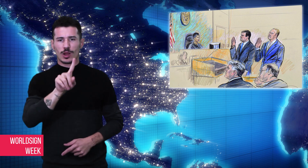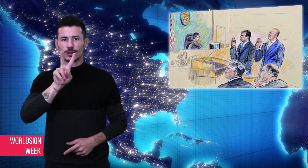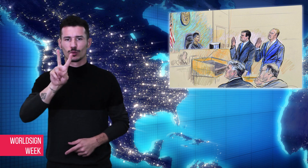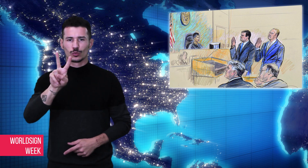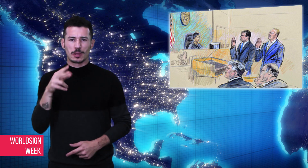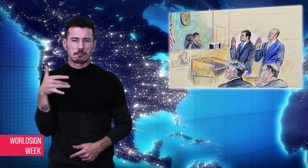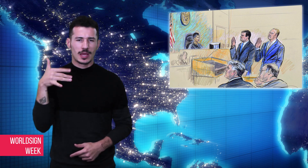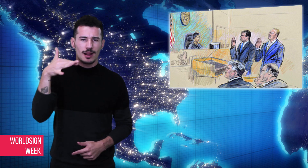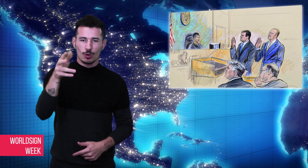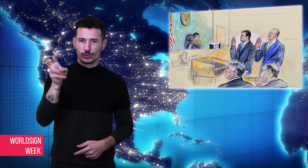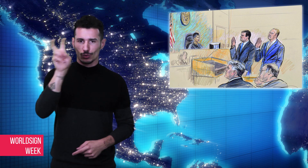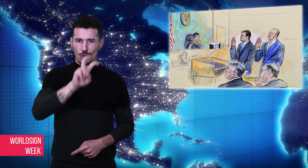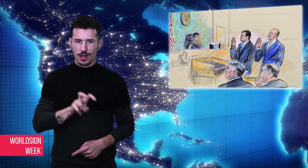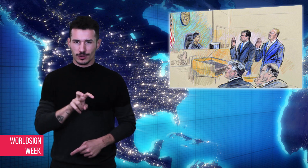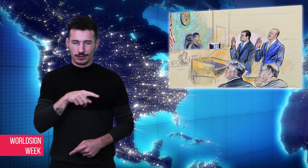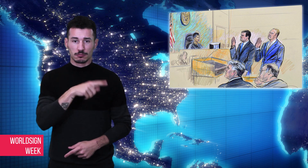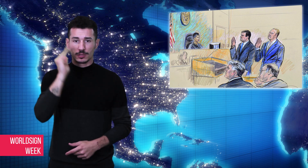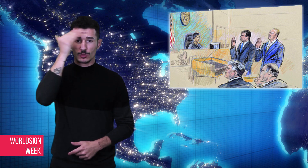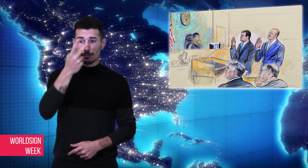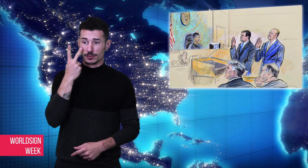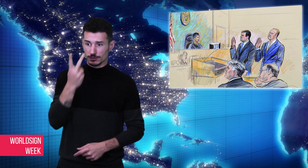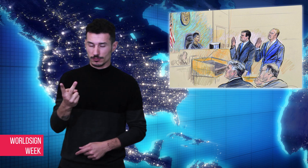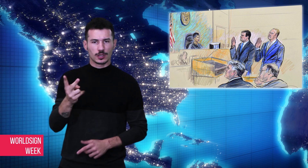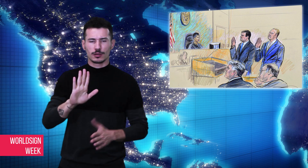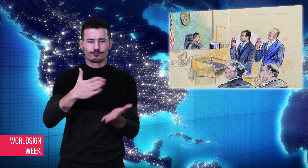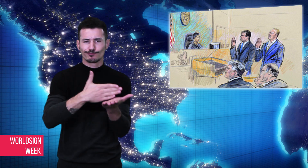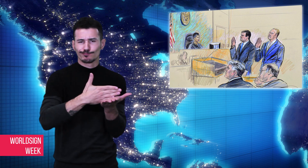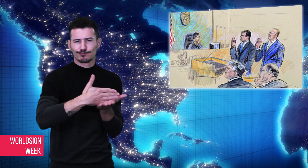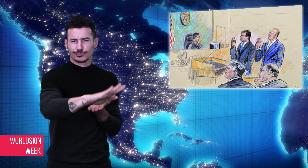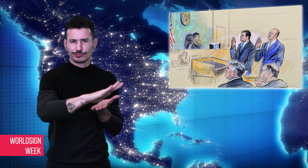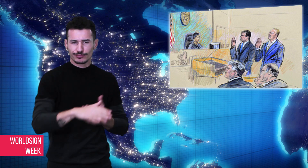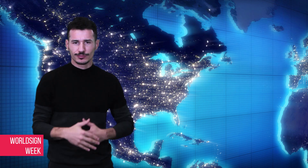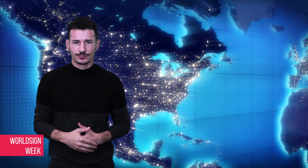million USB from a former Ukrainian president.